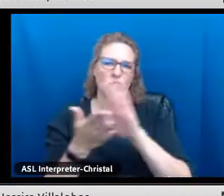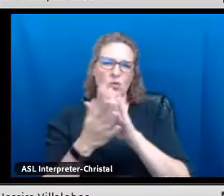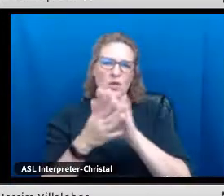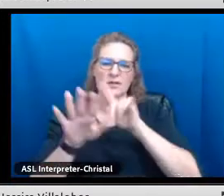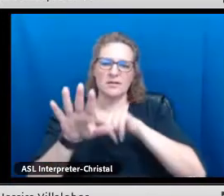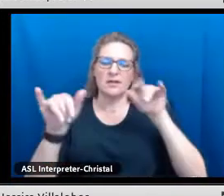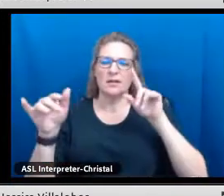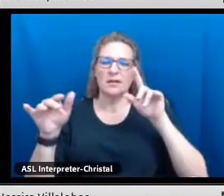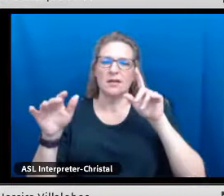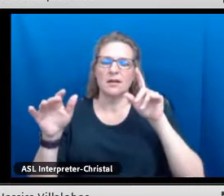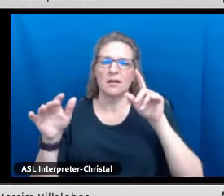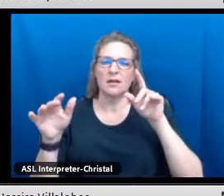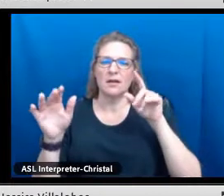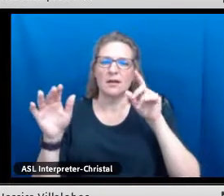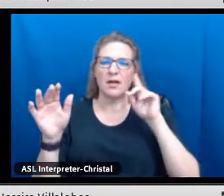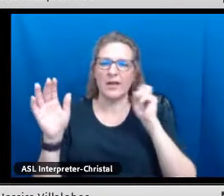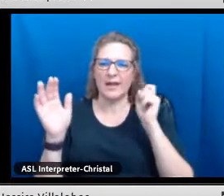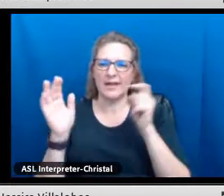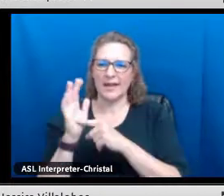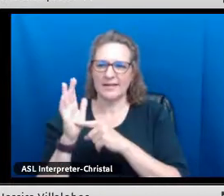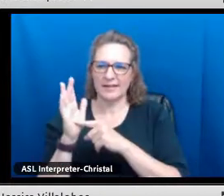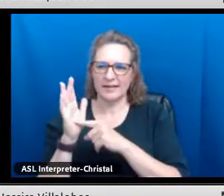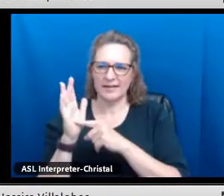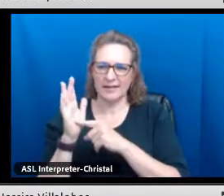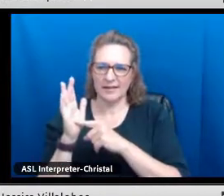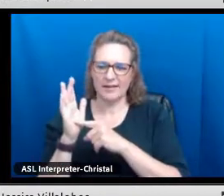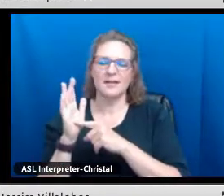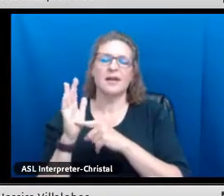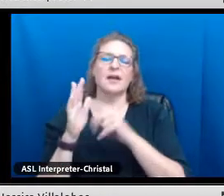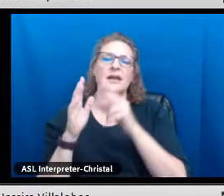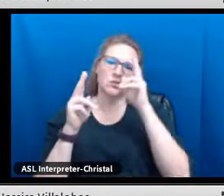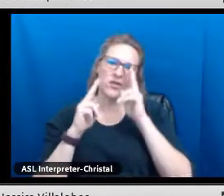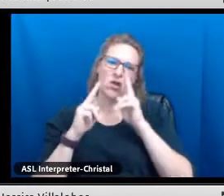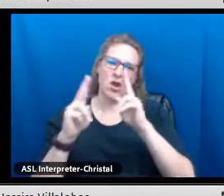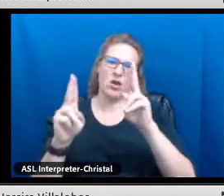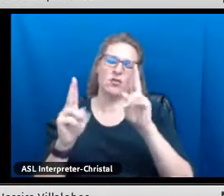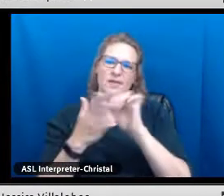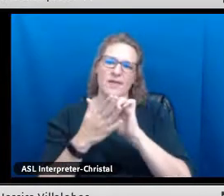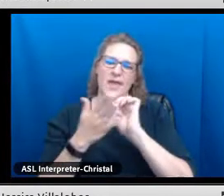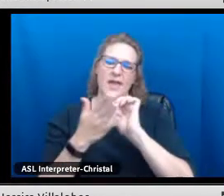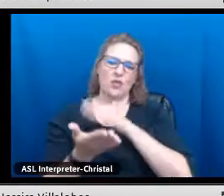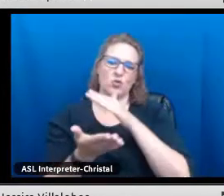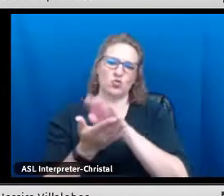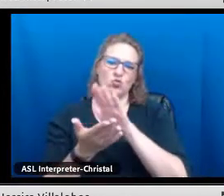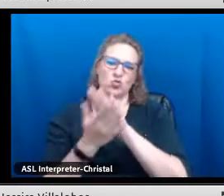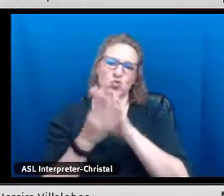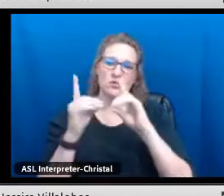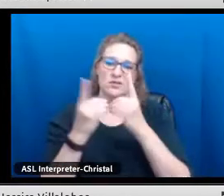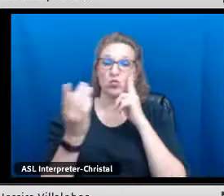Public Schools while simultaneously highlighting the benefits of bilingualism and biliteracy,